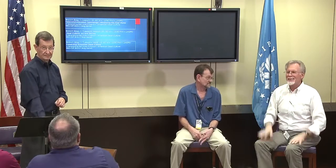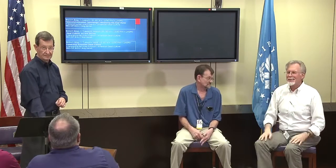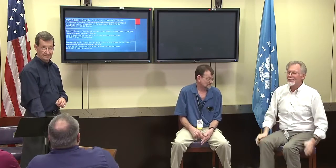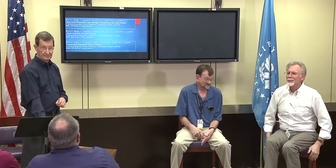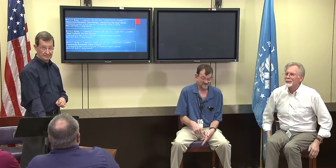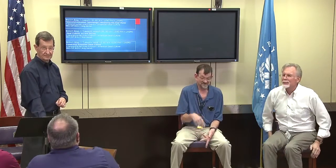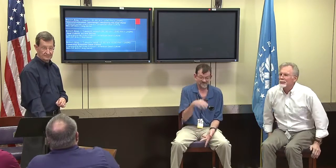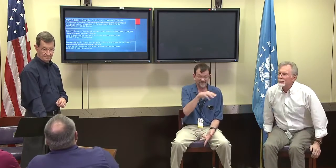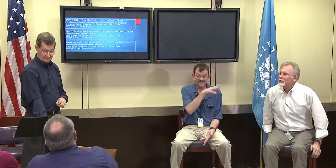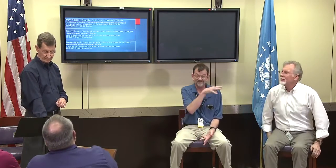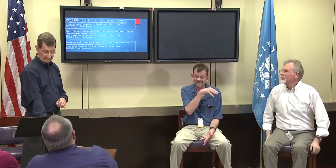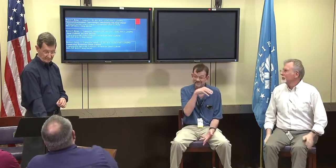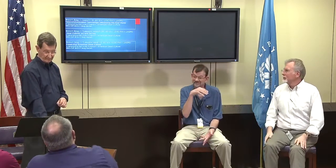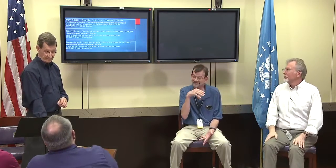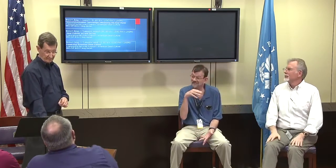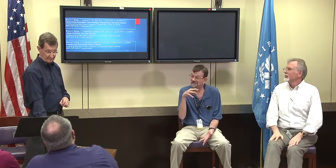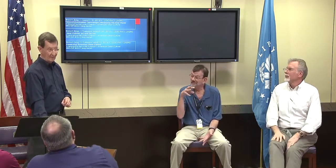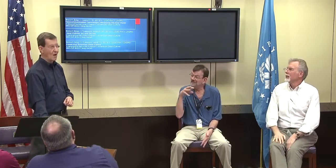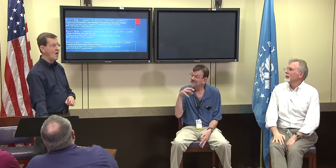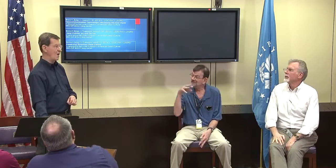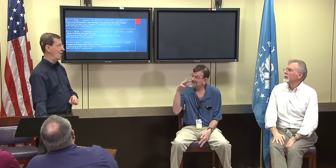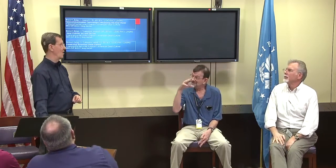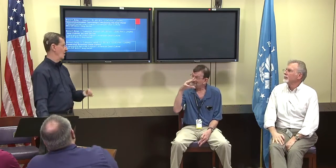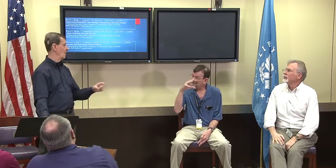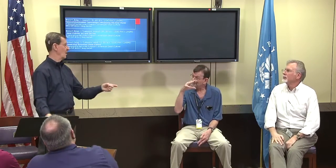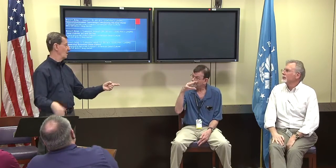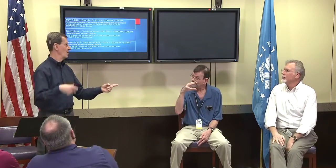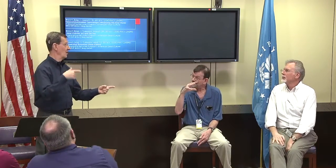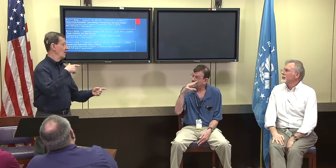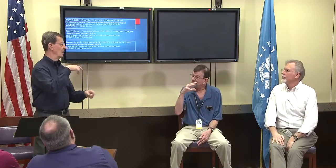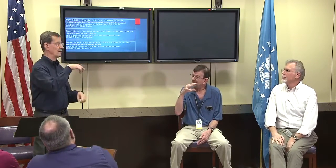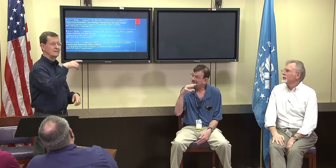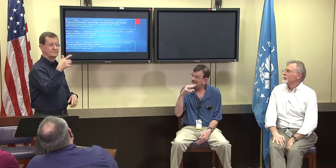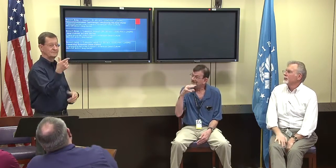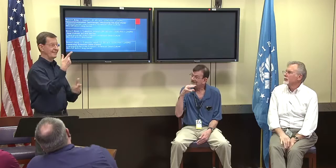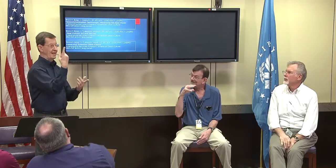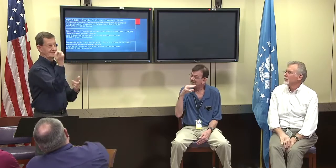to on par with the hearing folks watch those videos.